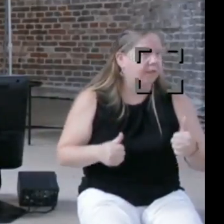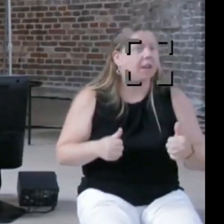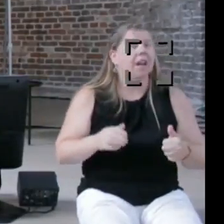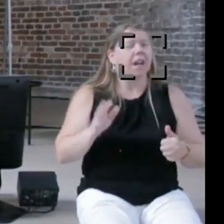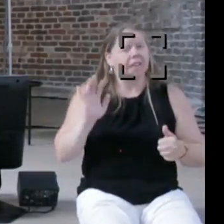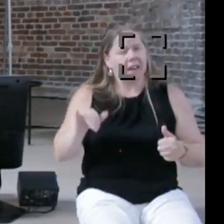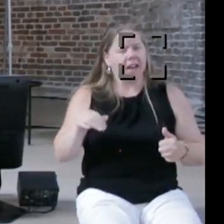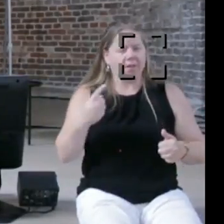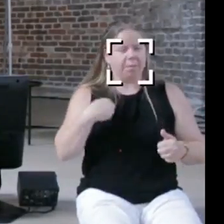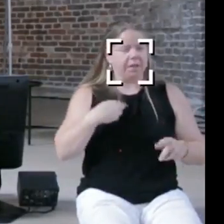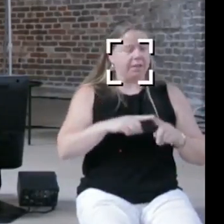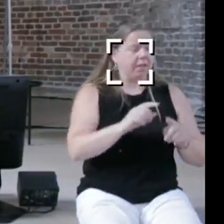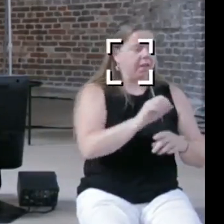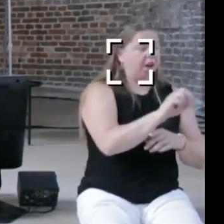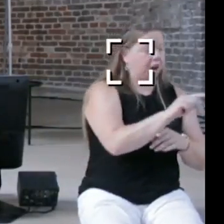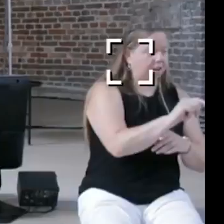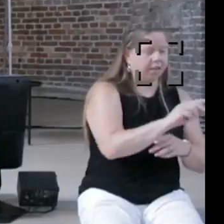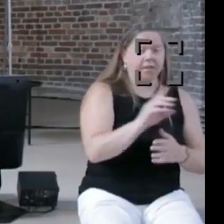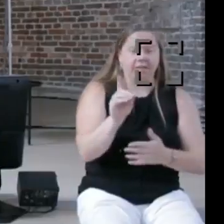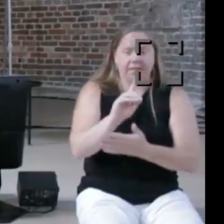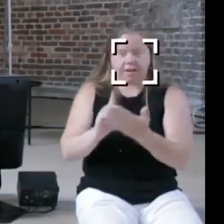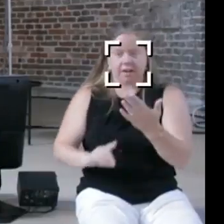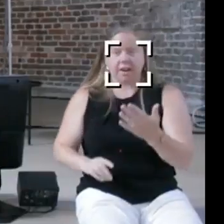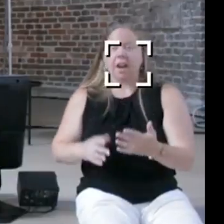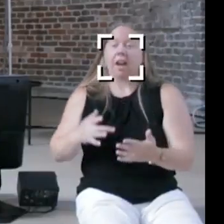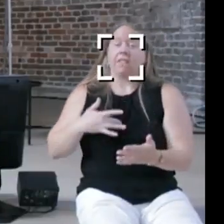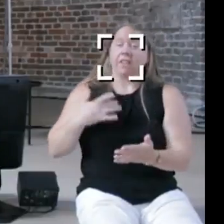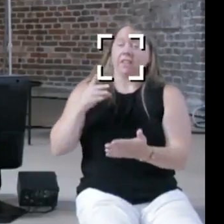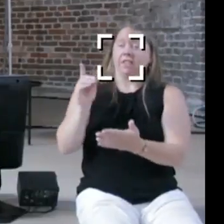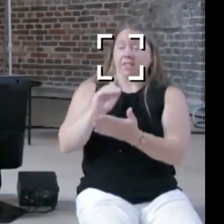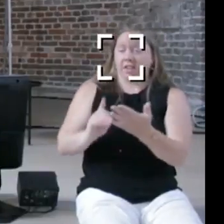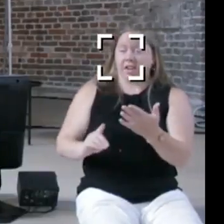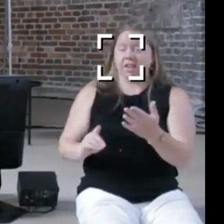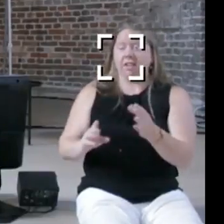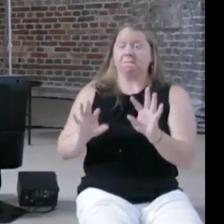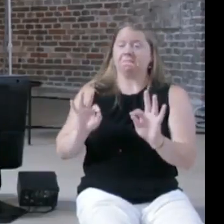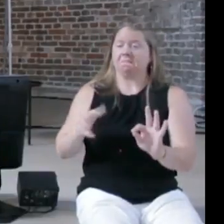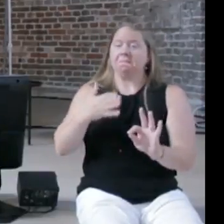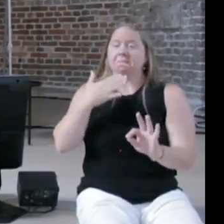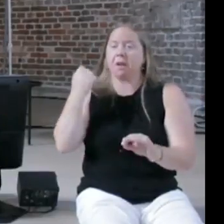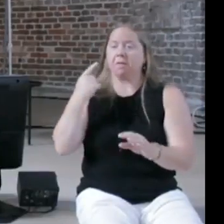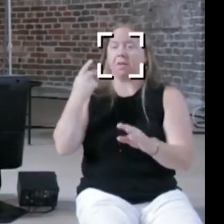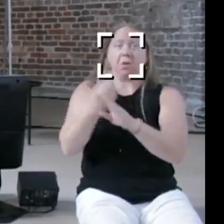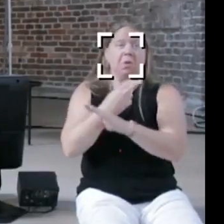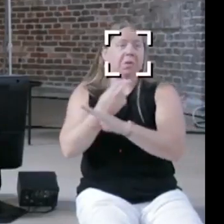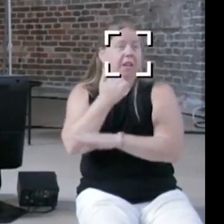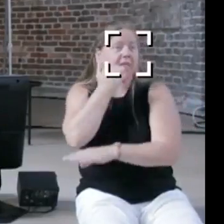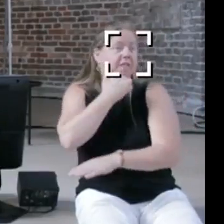think design is about how to make something more suitable for use in society, art is actually